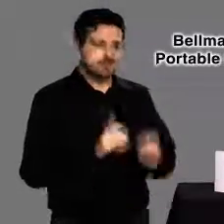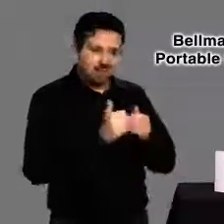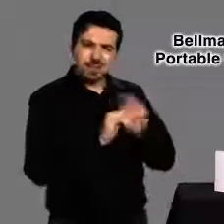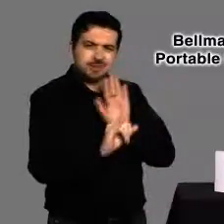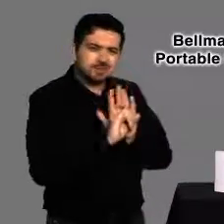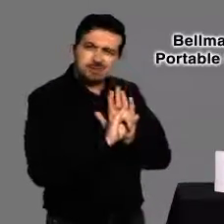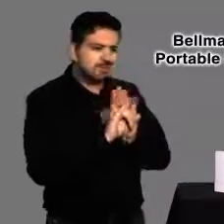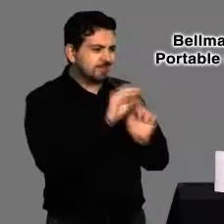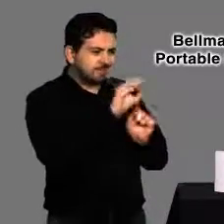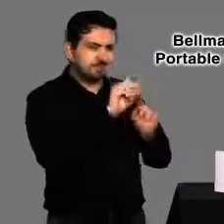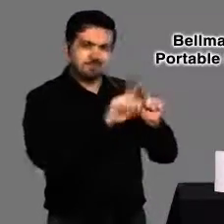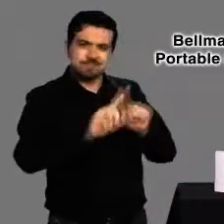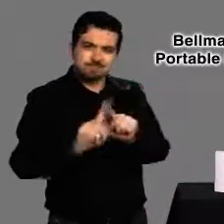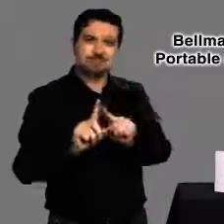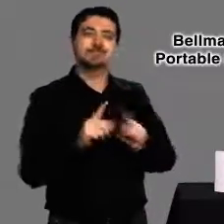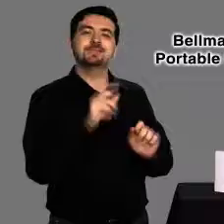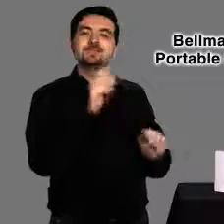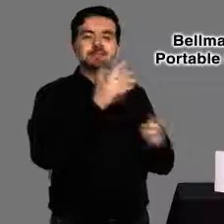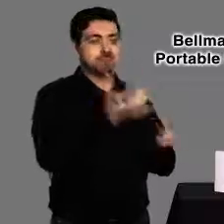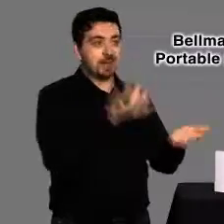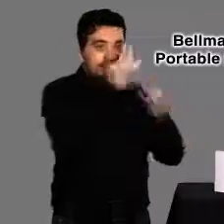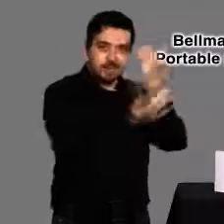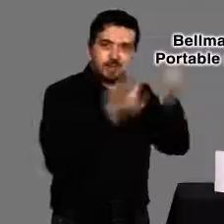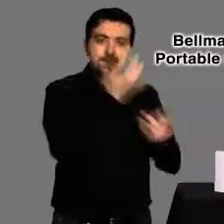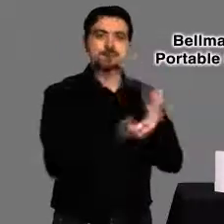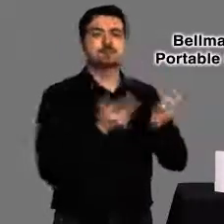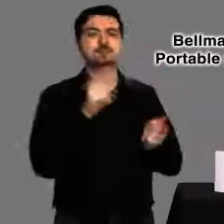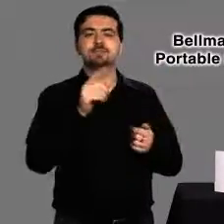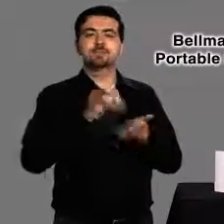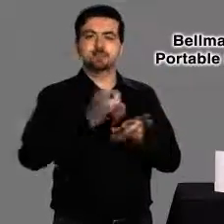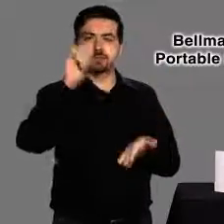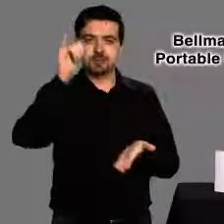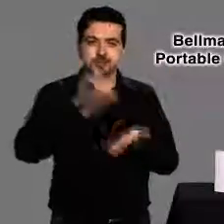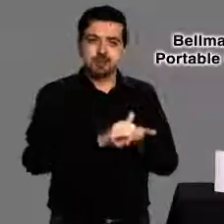Each transmitter has a different signal whether it’s fire, telephone,